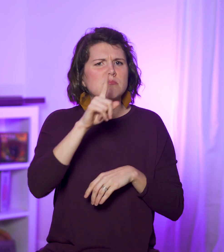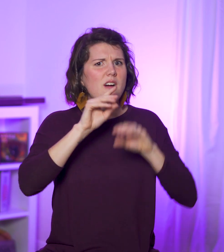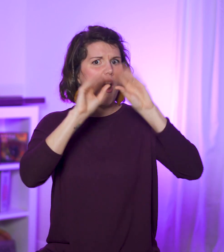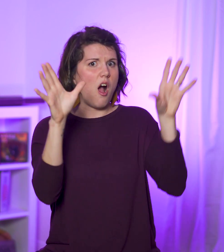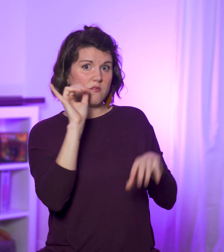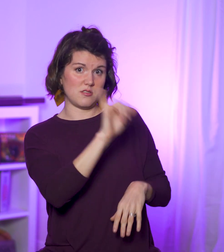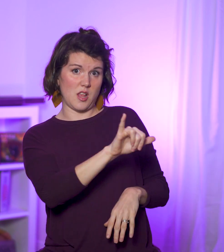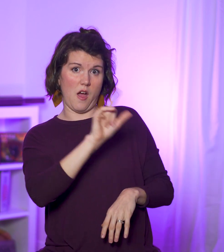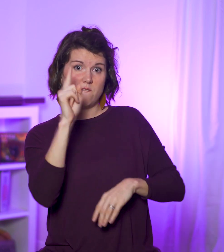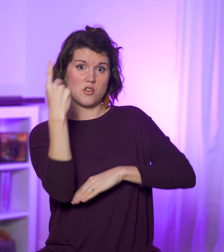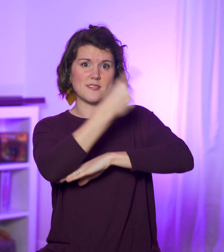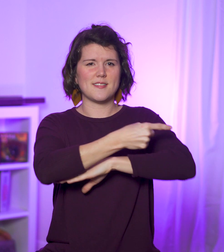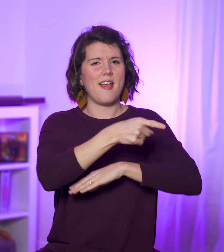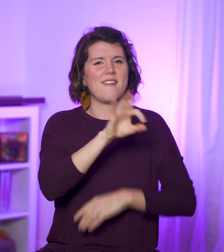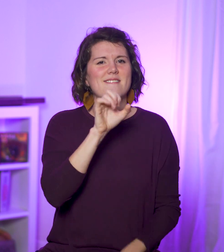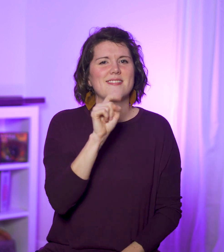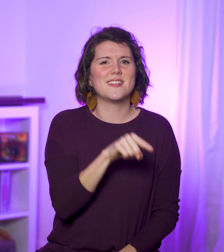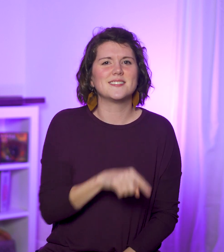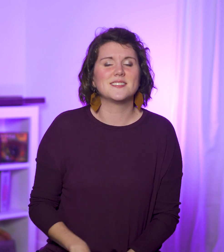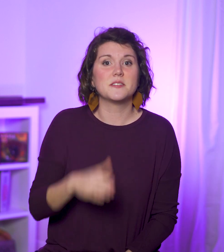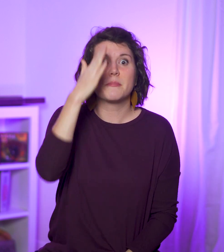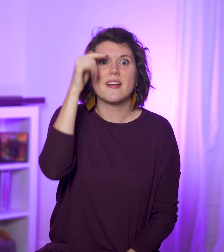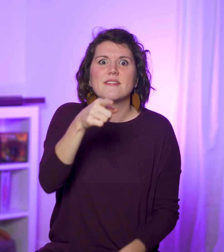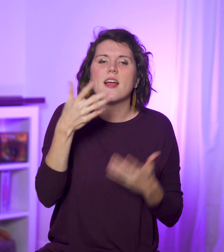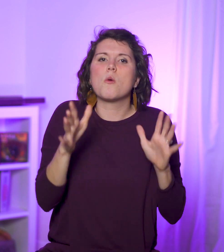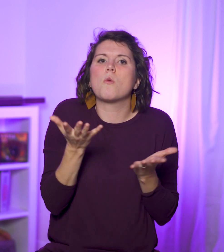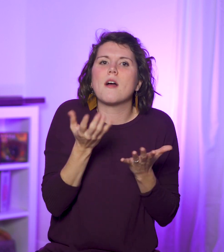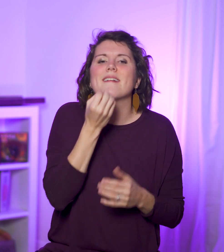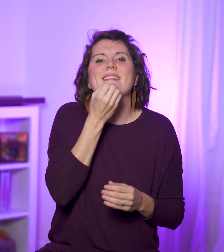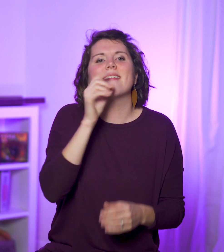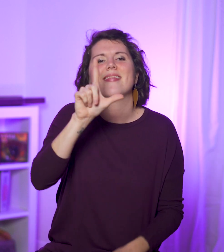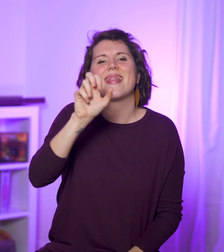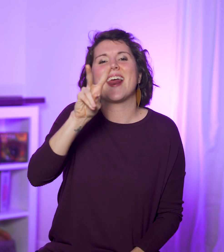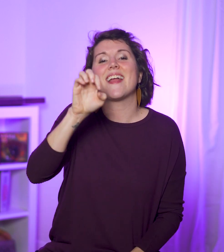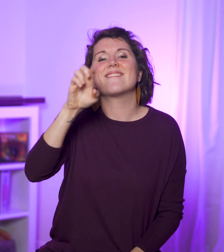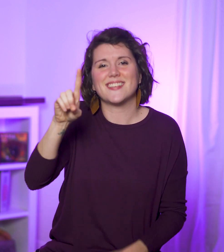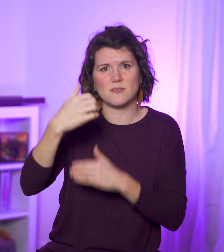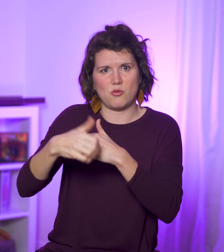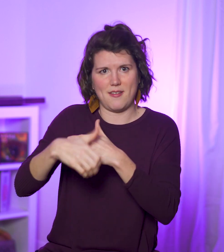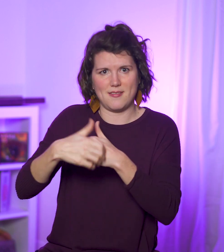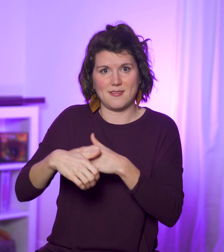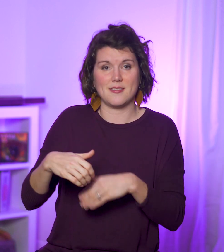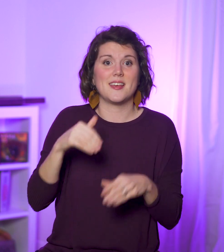it may just be the first day of the feast, on which they eat the leavened bread.